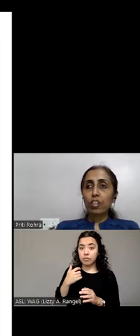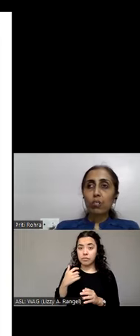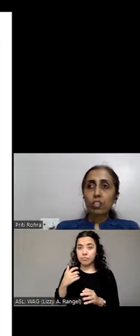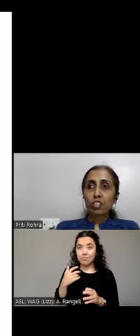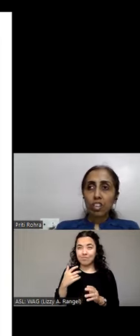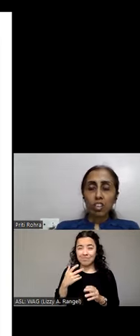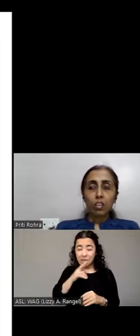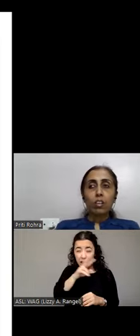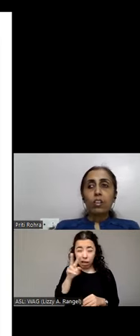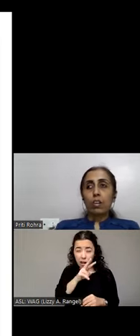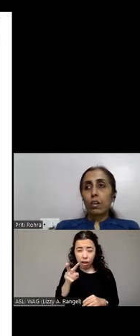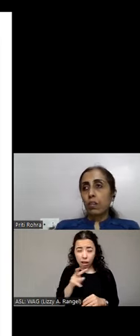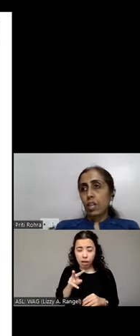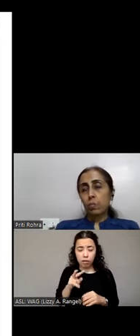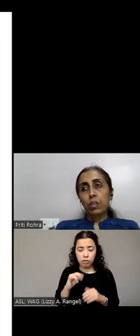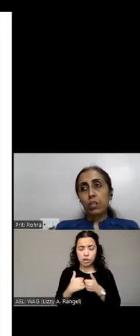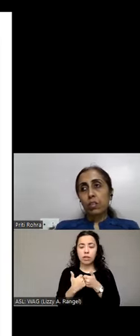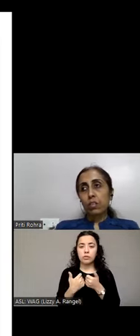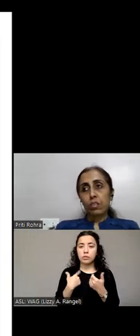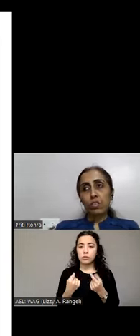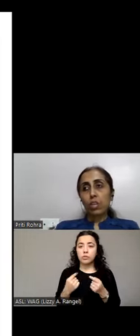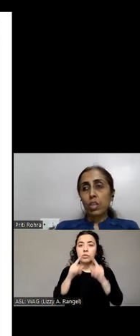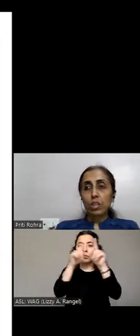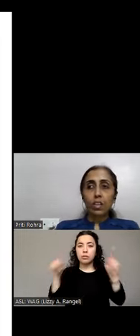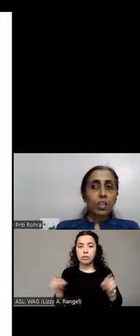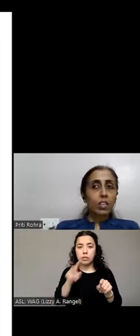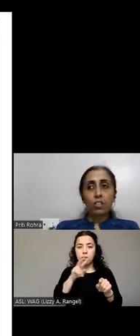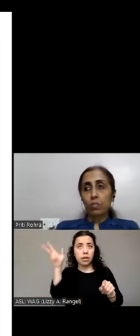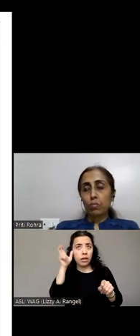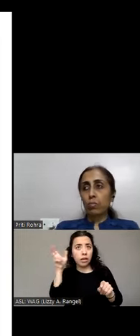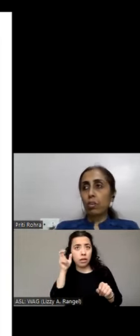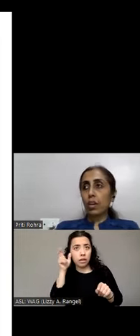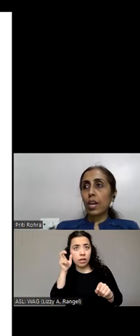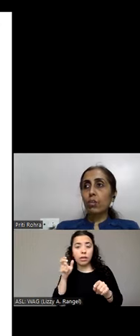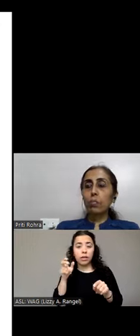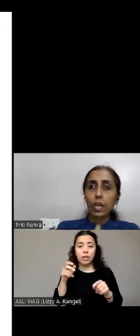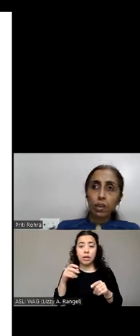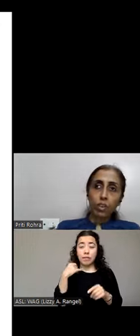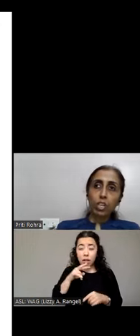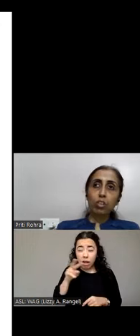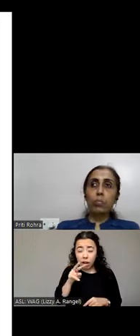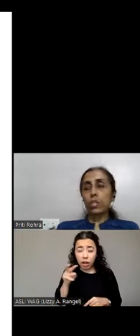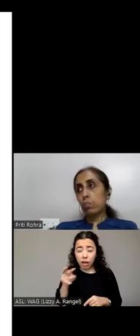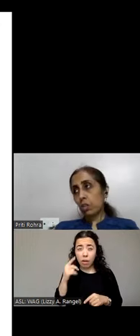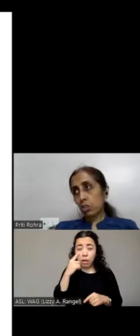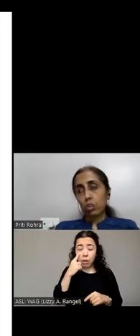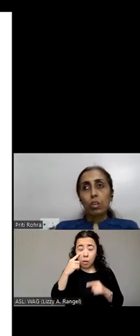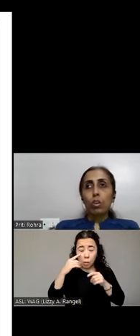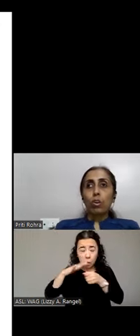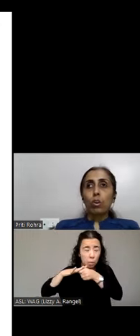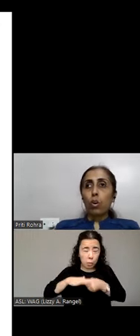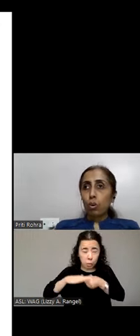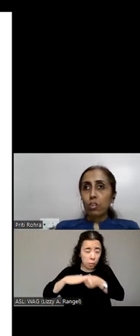through the screen experience strain in the eyes, we would rely on magnification plus speech. All